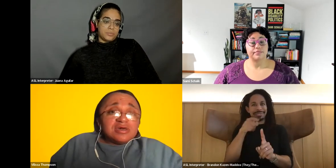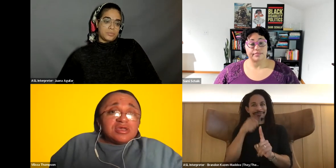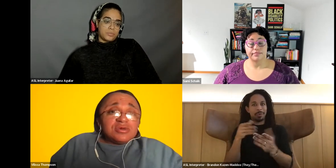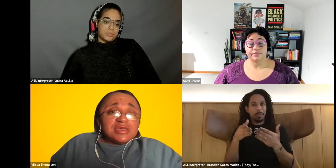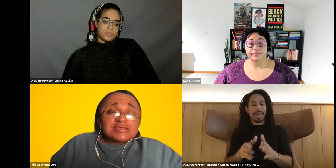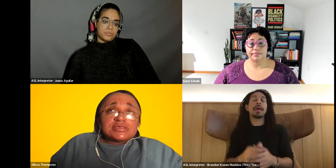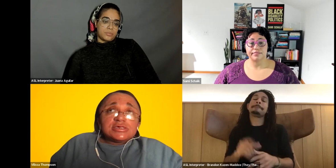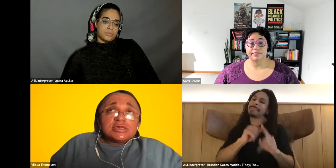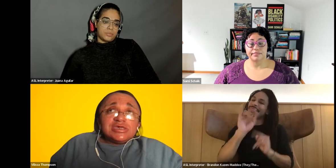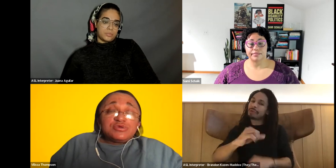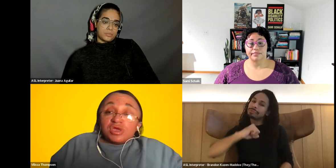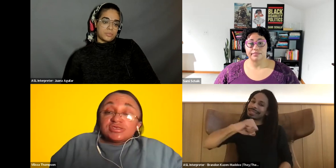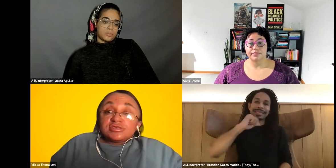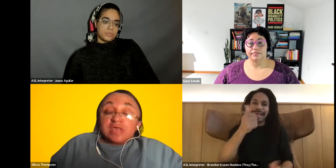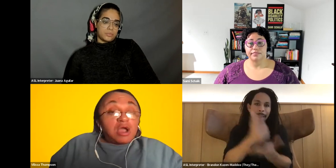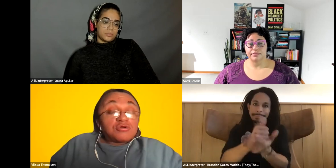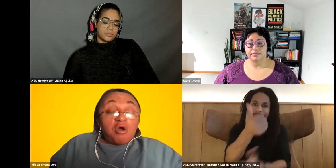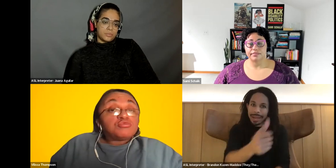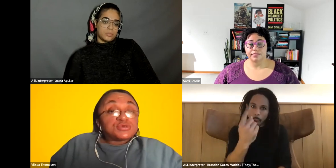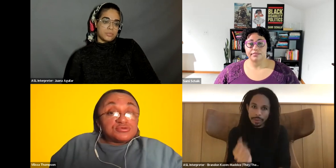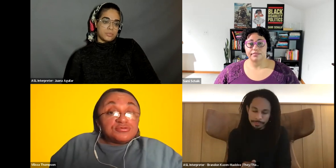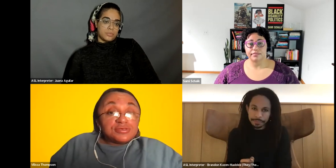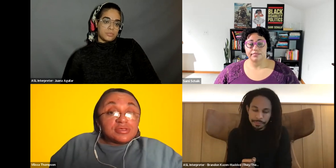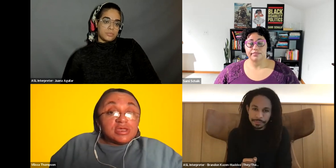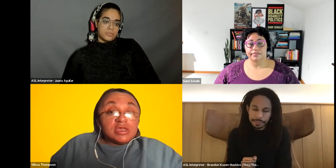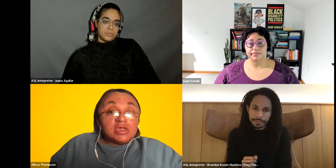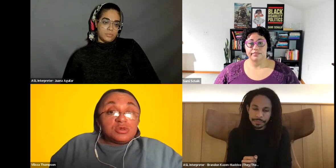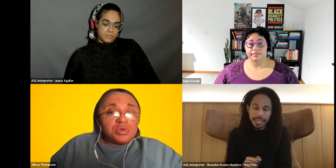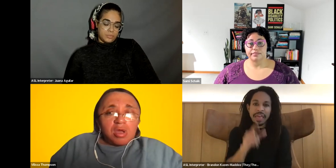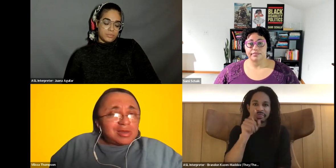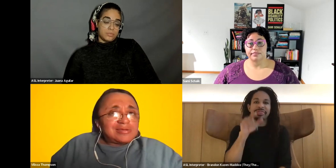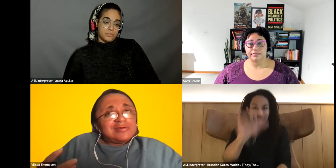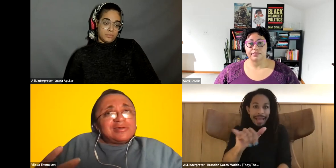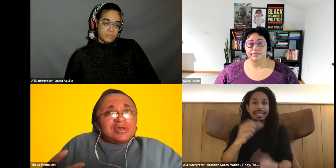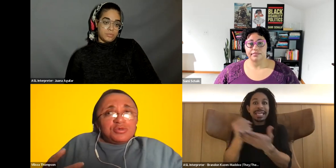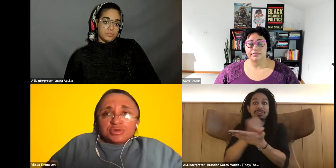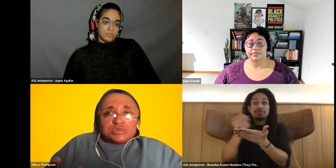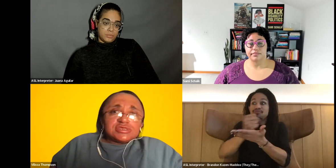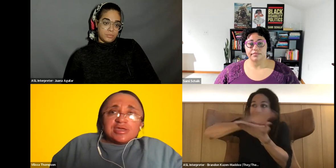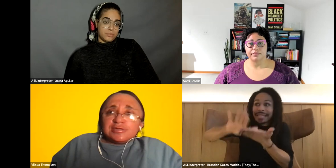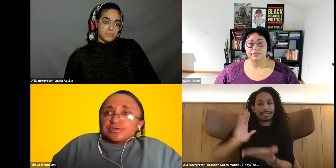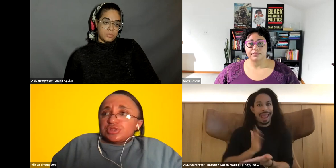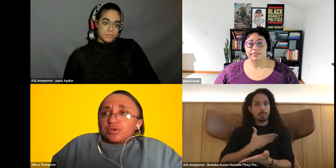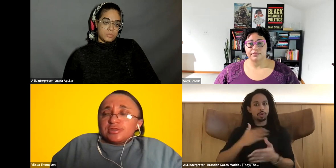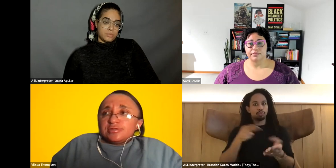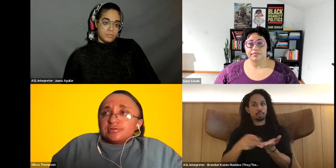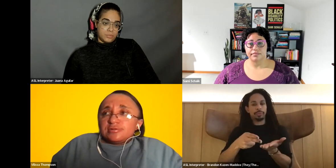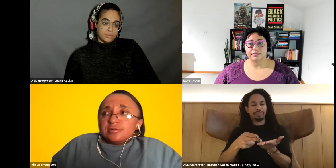Vilissa Thompson: You know it erases our whole truth, and who we are like, you know it shouldn't take us learning